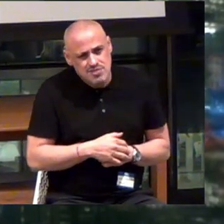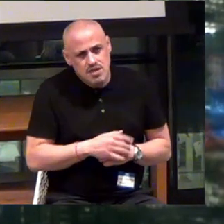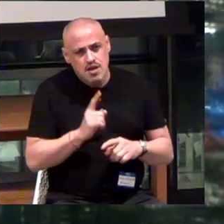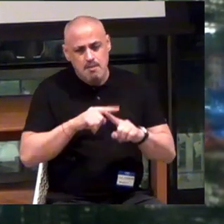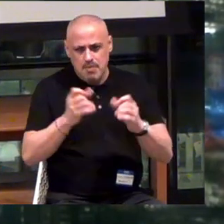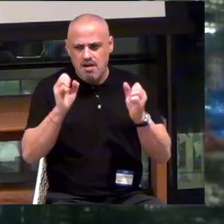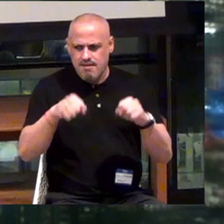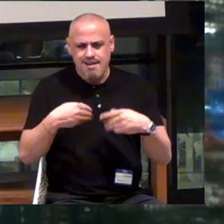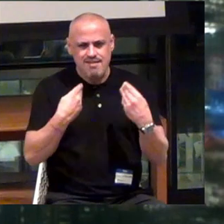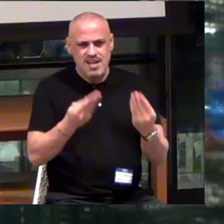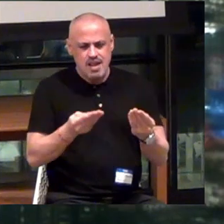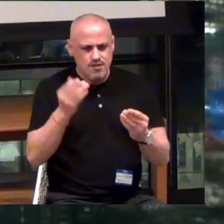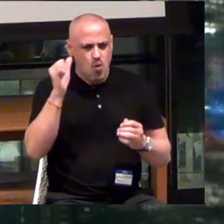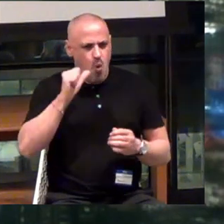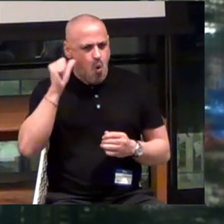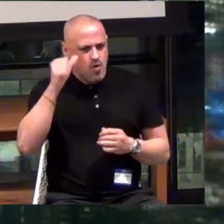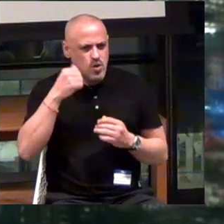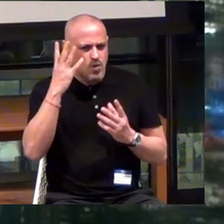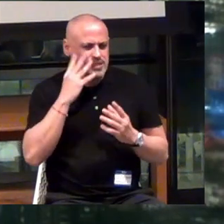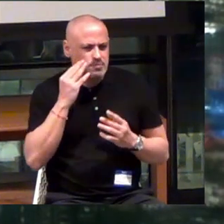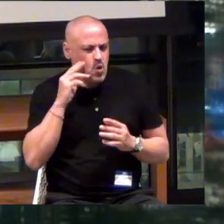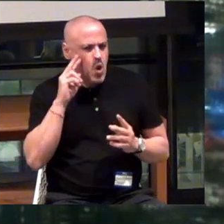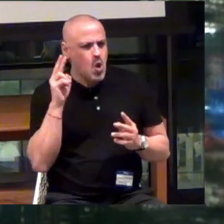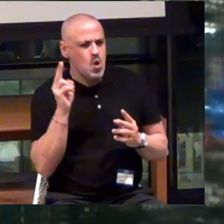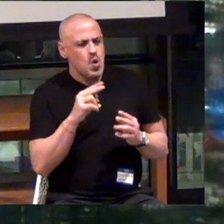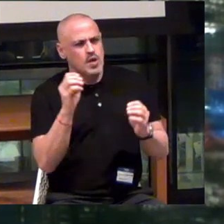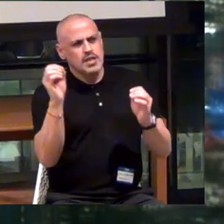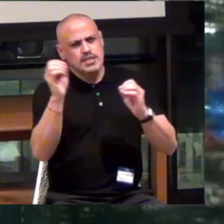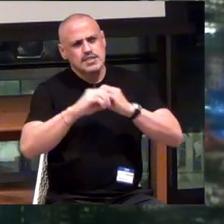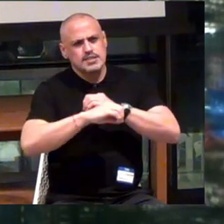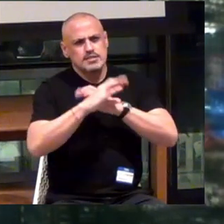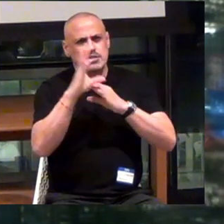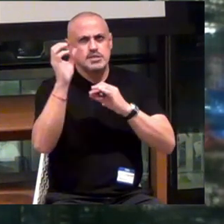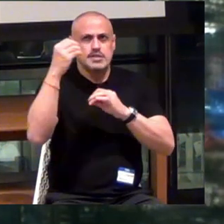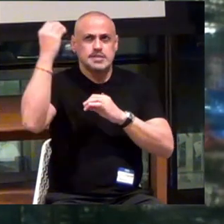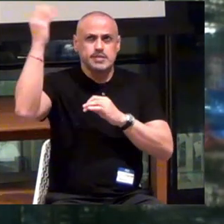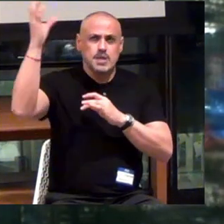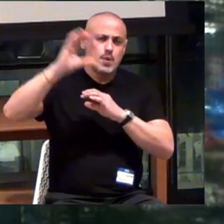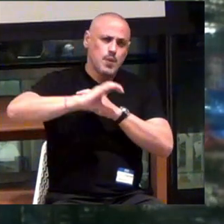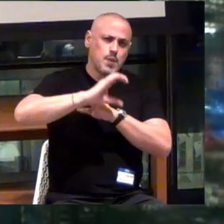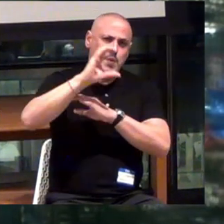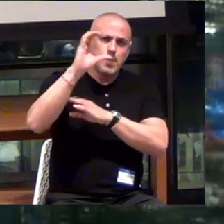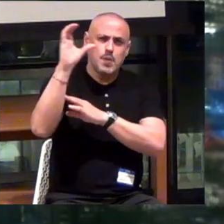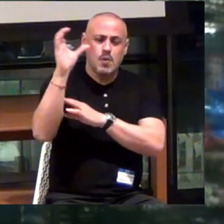But it can give you the audio experience of looking at a sunrise. Or of a rainstorm.